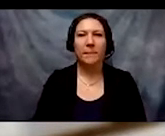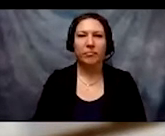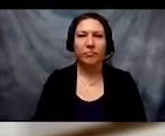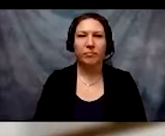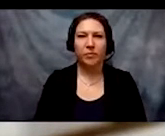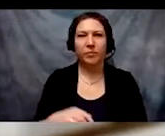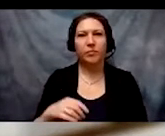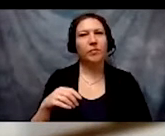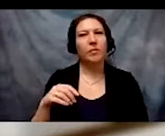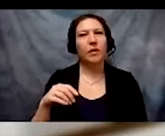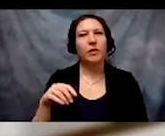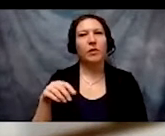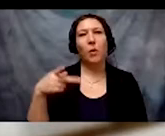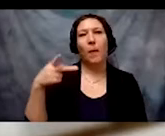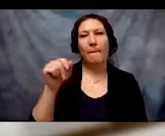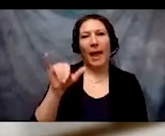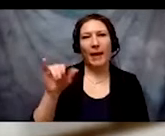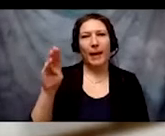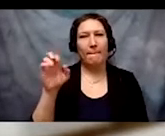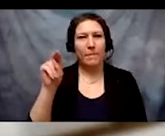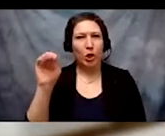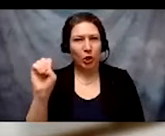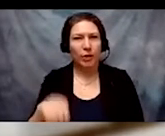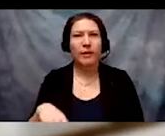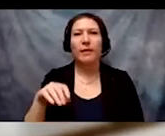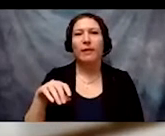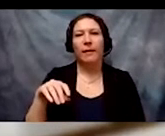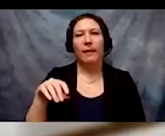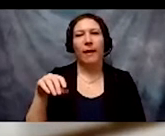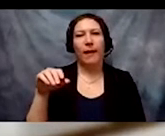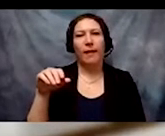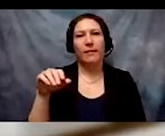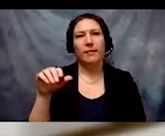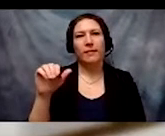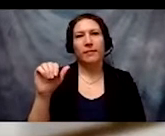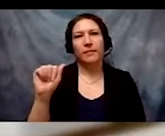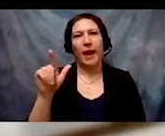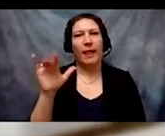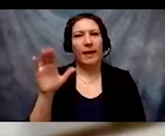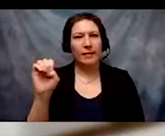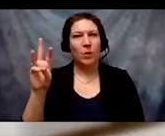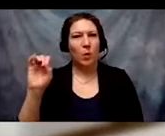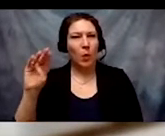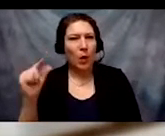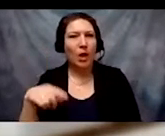While we don't have time to watch this video today, we encourage you to view this video on your own and